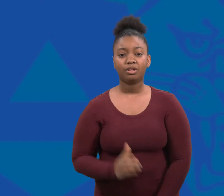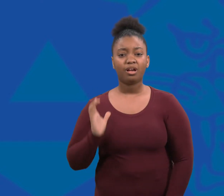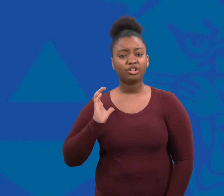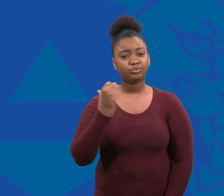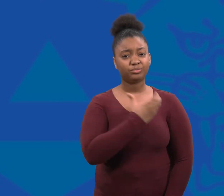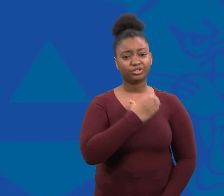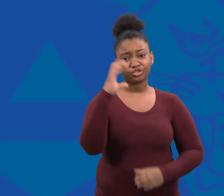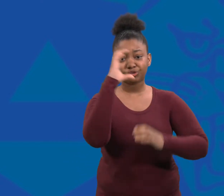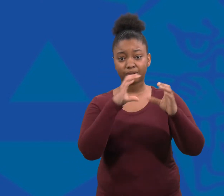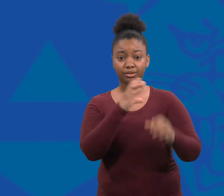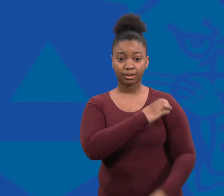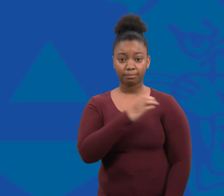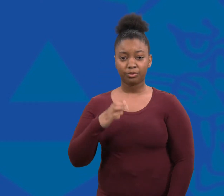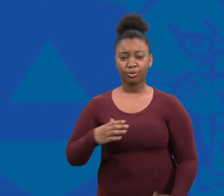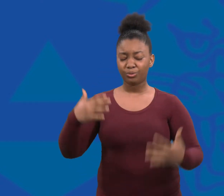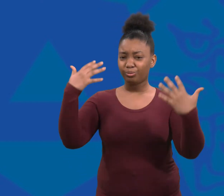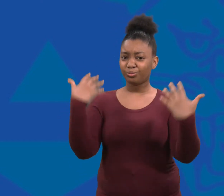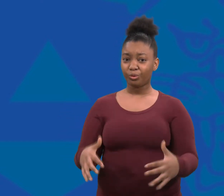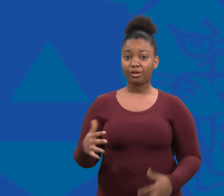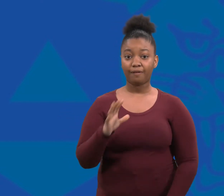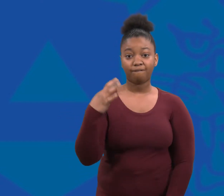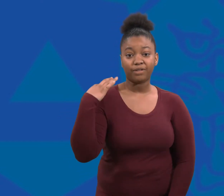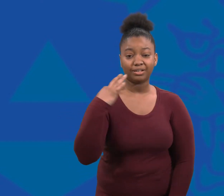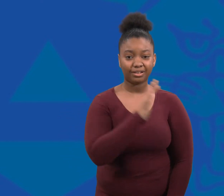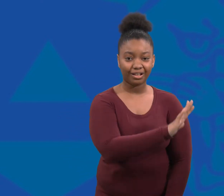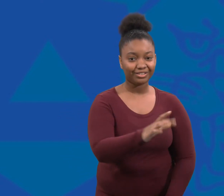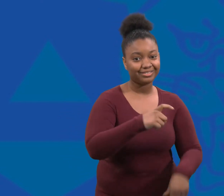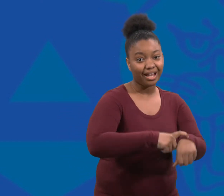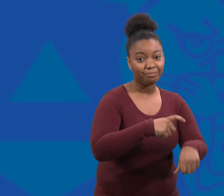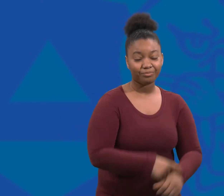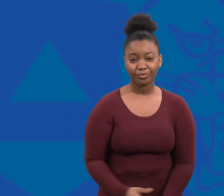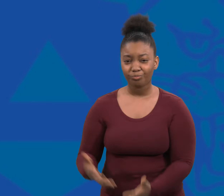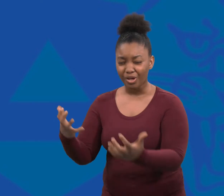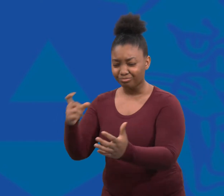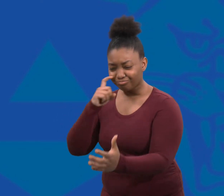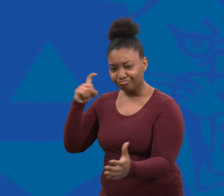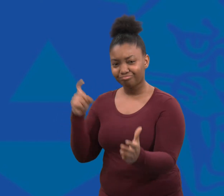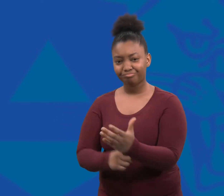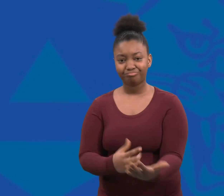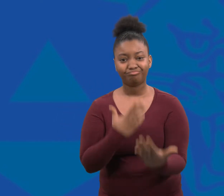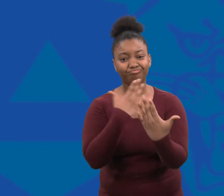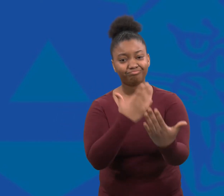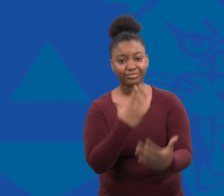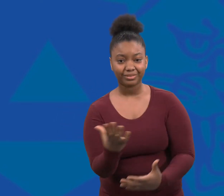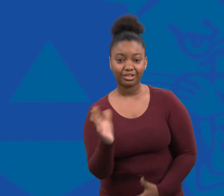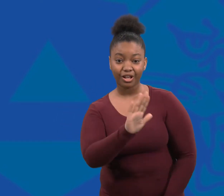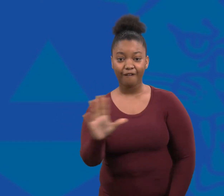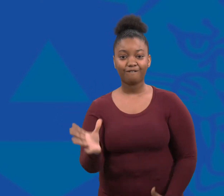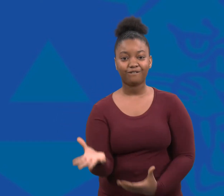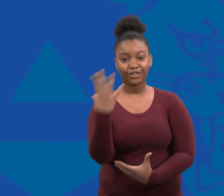Our search committee members are volunteering their time, and we wish to recognize and thank them for their involvement.